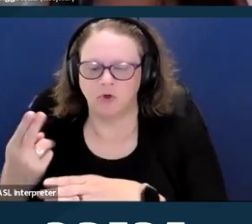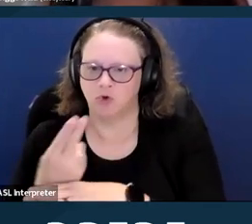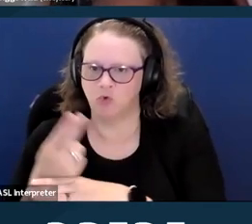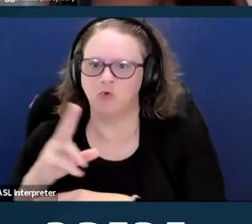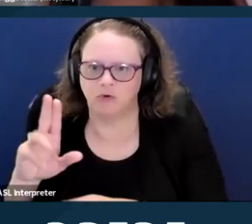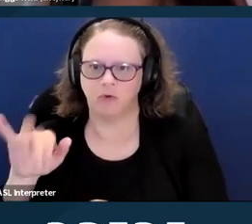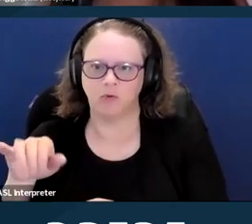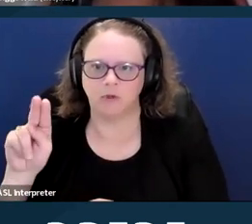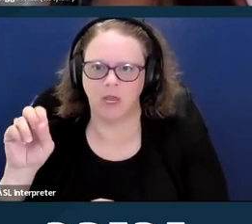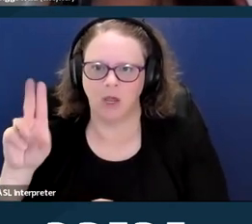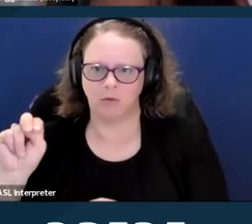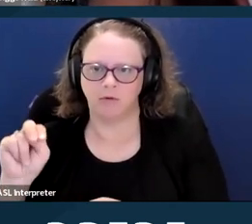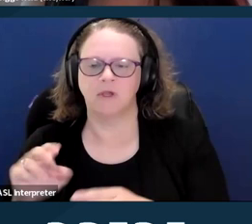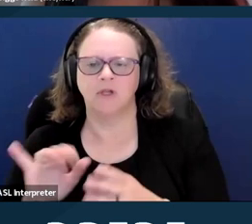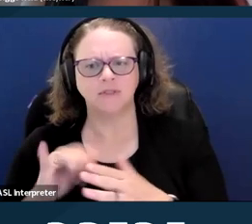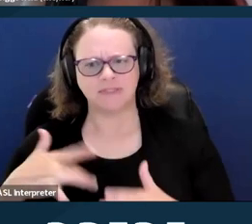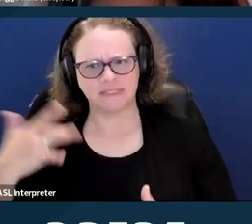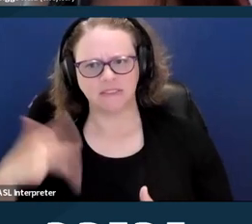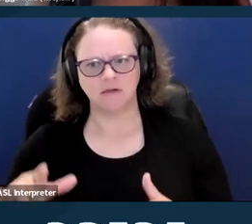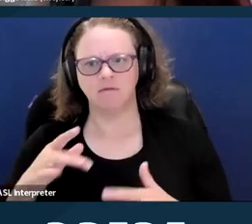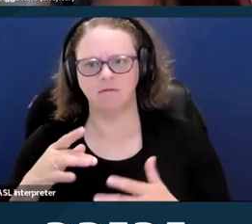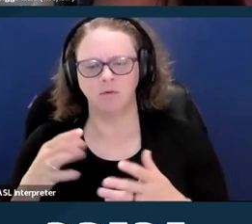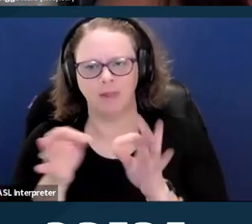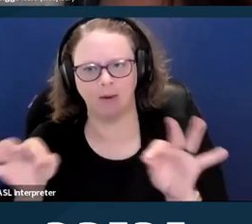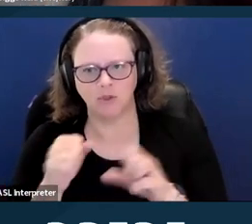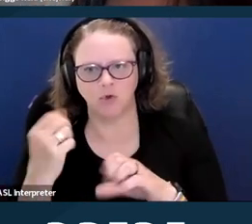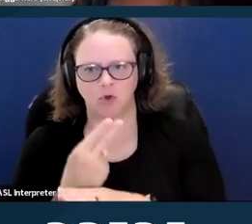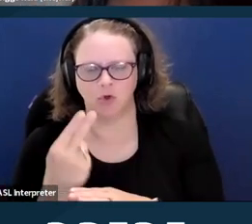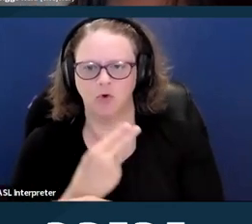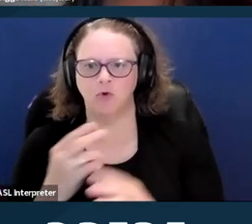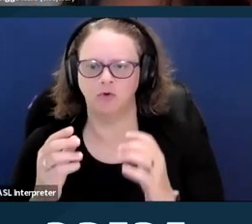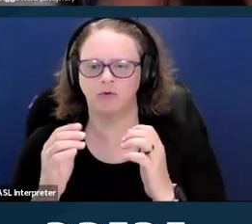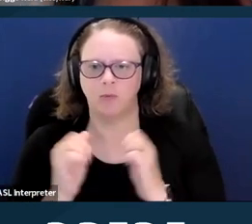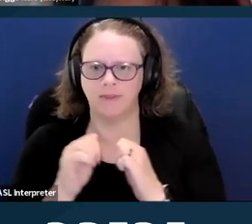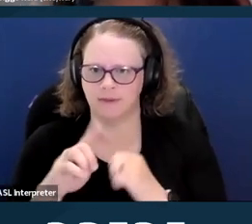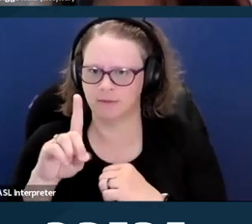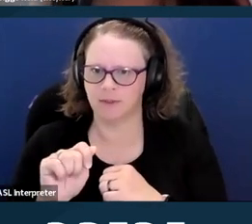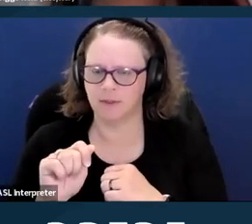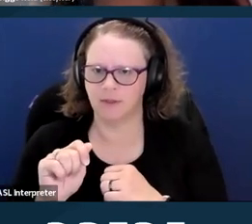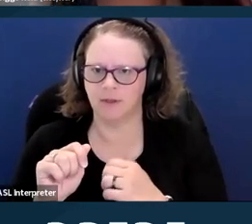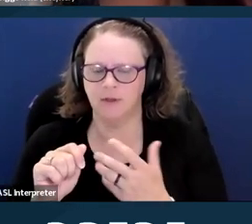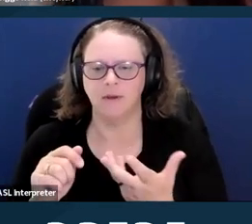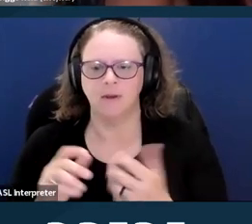to talk about the disability community, there's definitely some lawyers in the room and as we know, language is very powerful